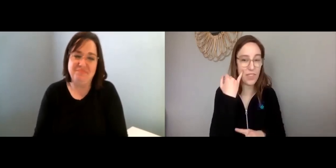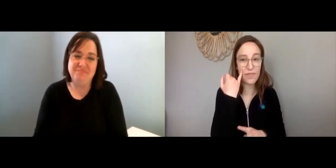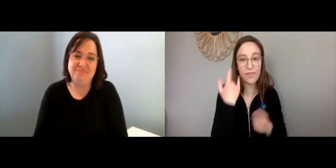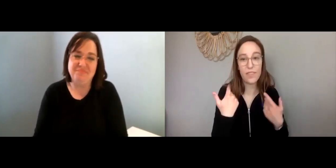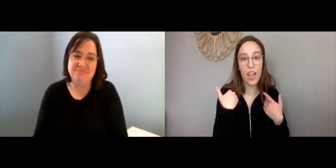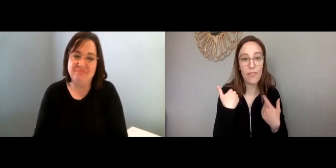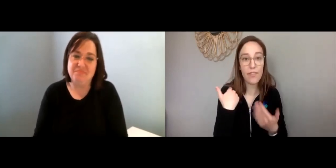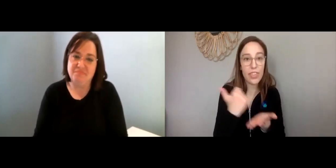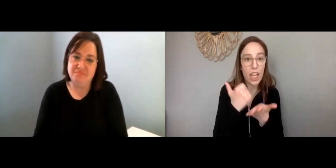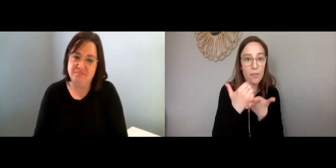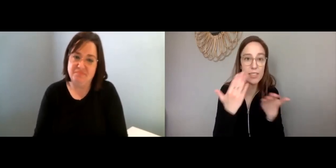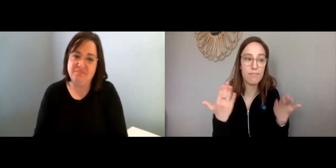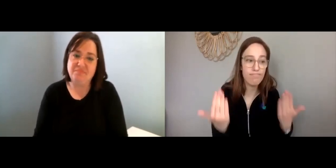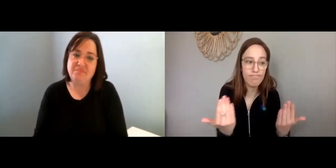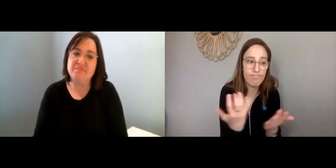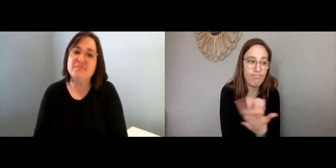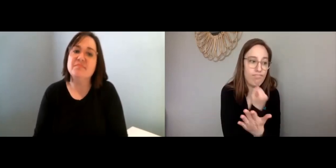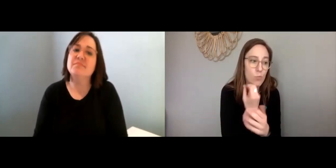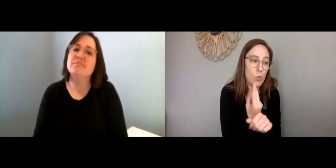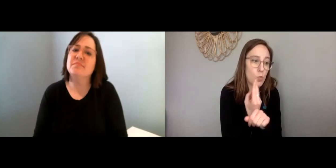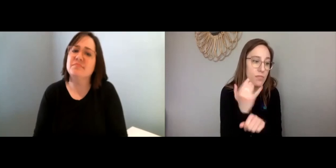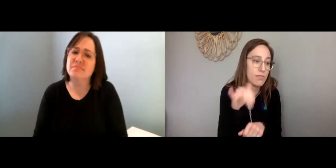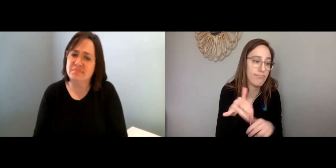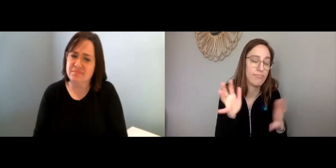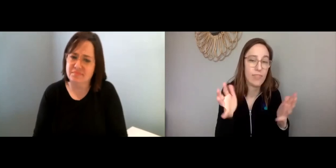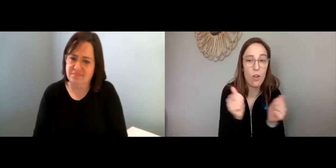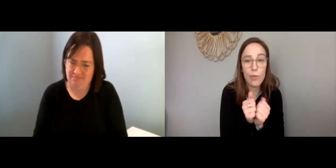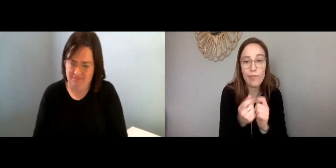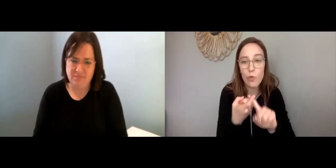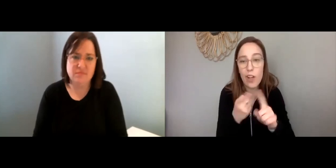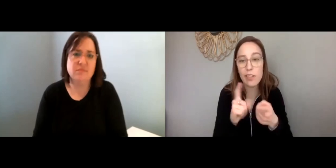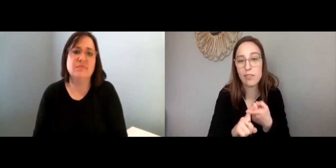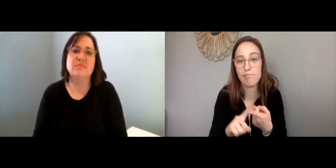Plus, if you have a therapist, go ahead and use them.